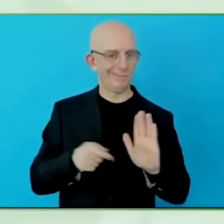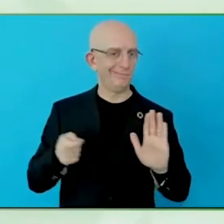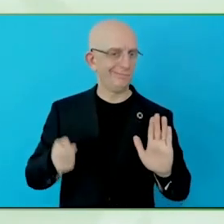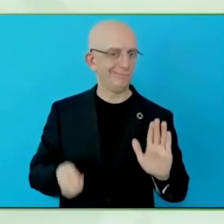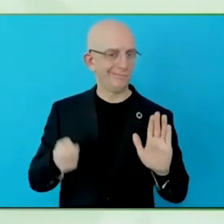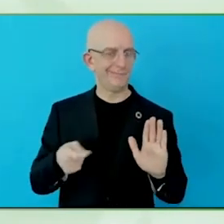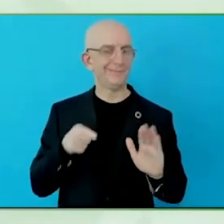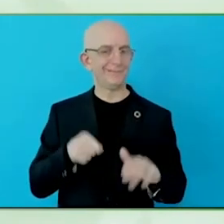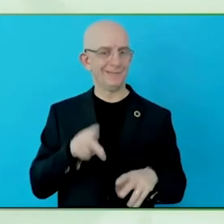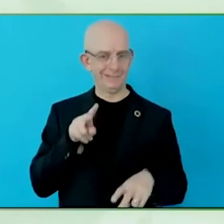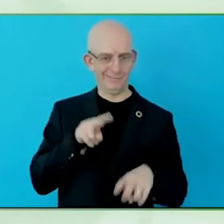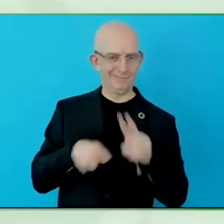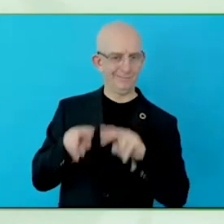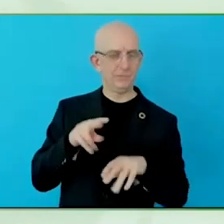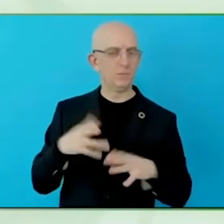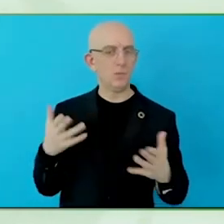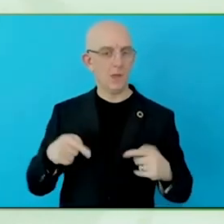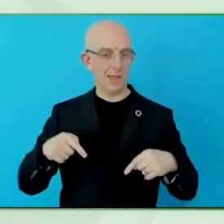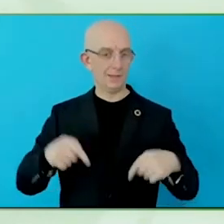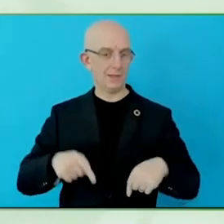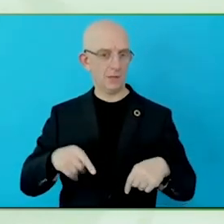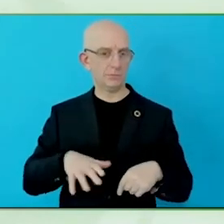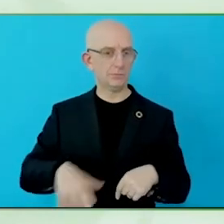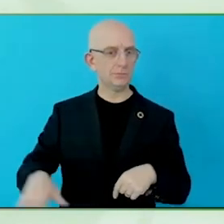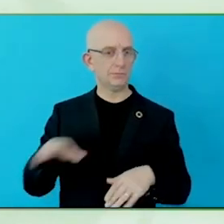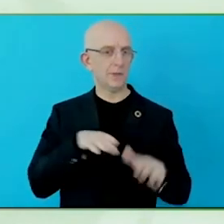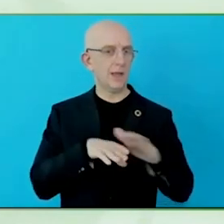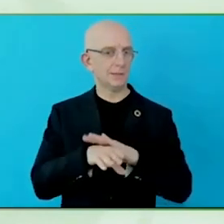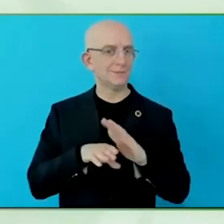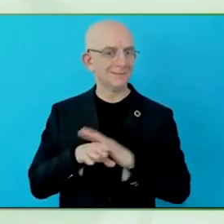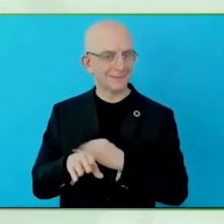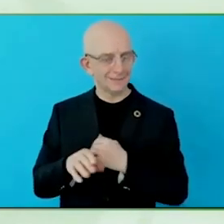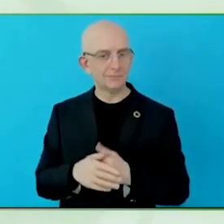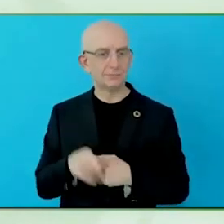to provide business disability form to assess what kind of maturity